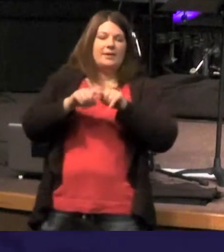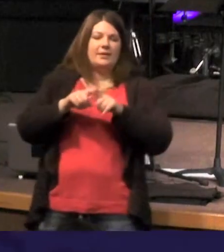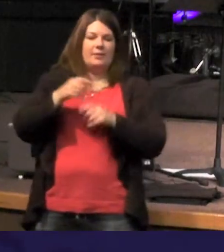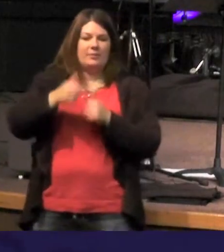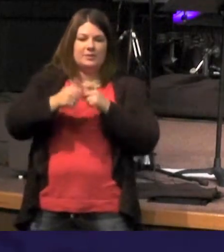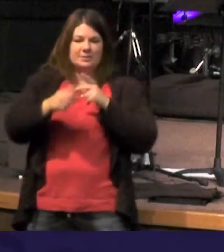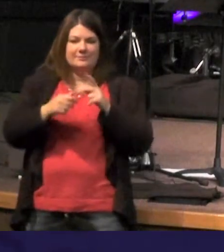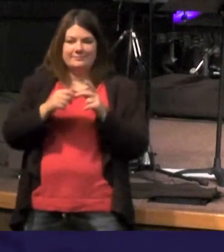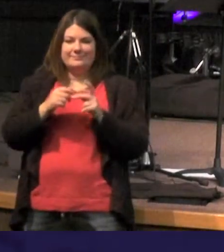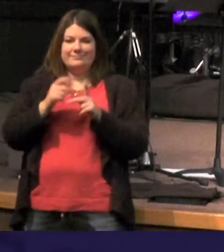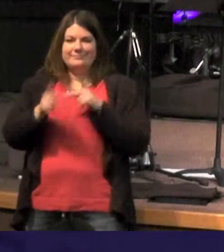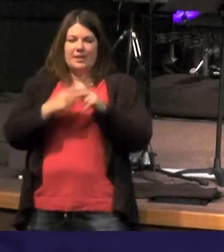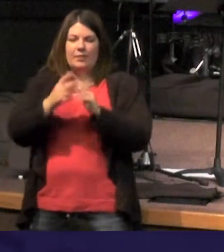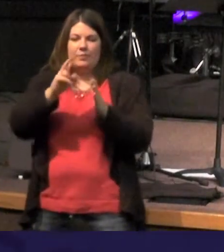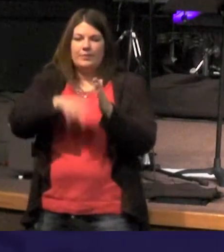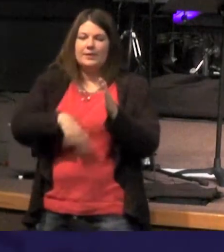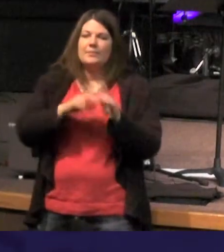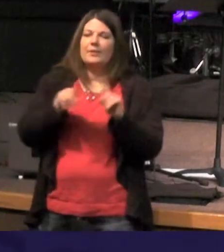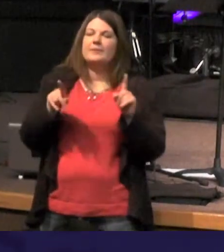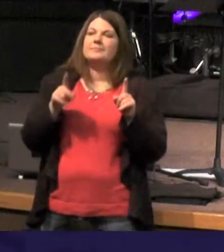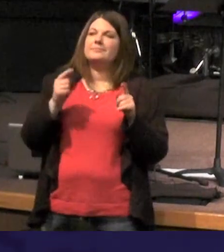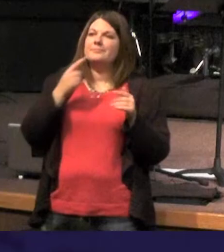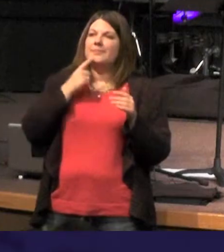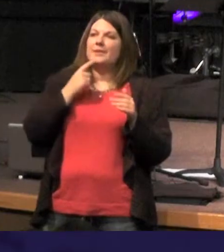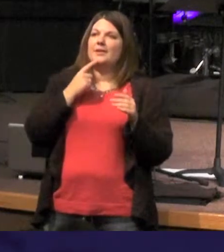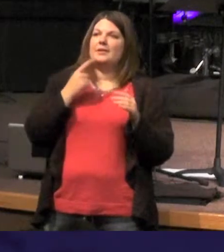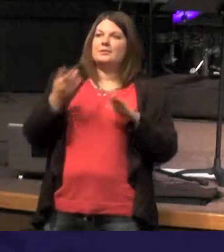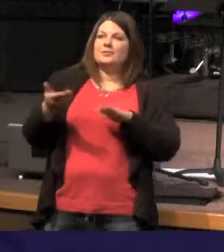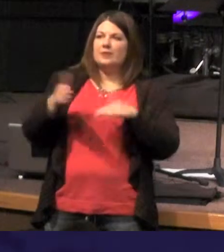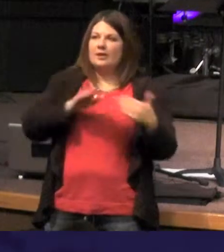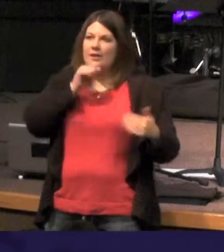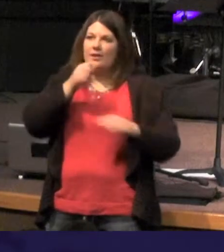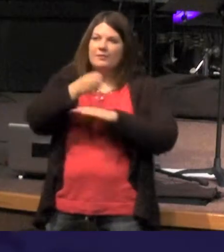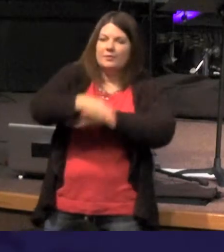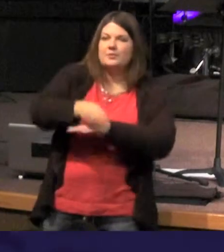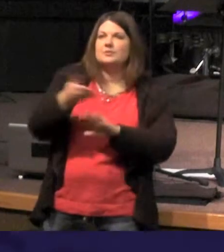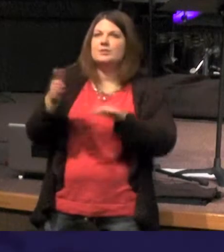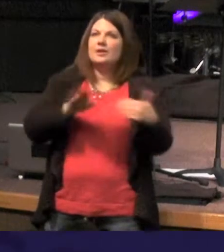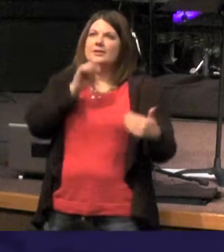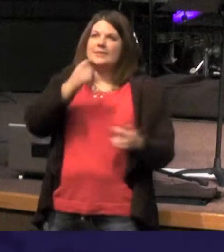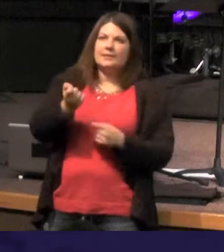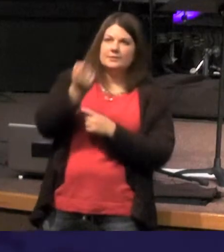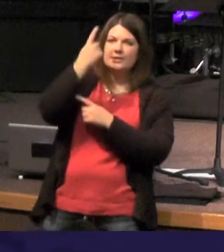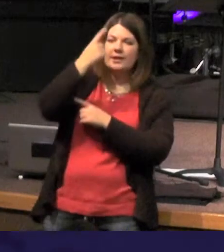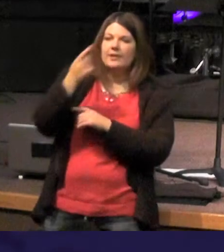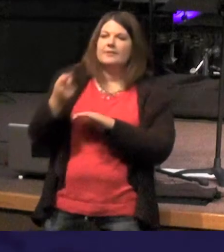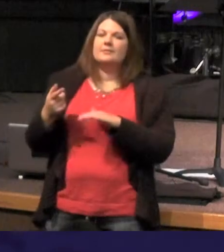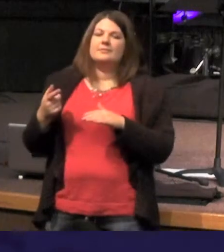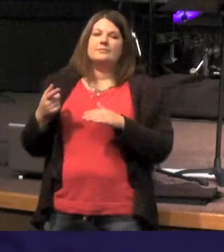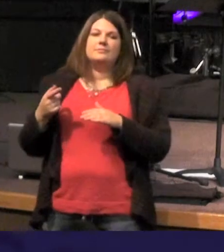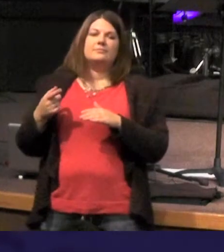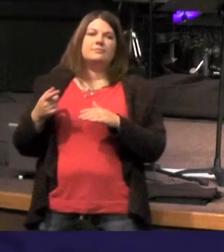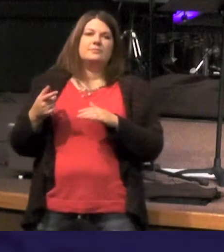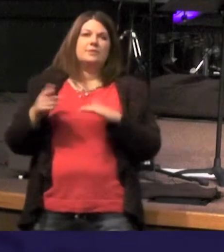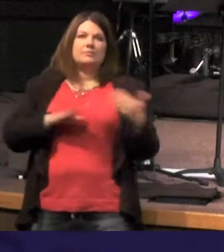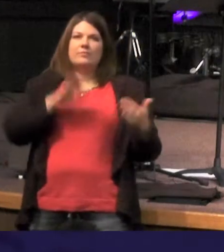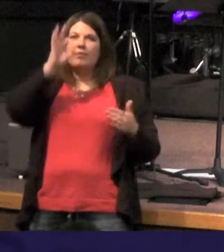you read dark is not not overcome it or you read verses that the darkest did not understand it or the darkness could not comprehend it or the darkness can never